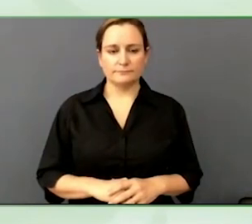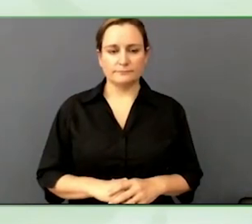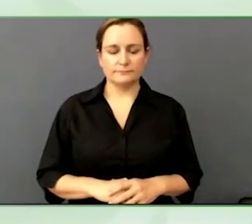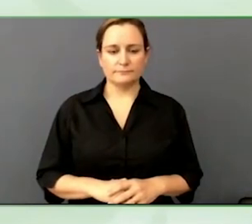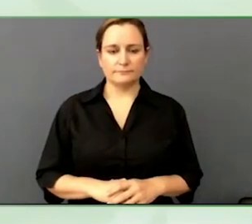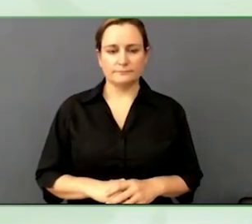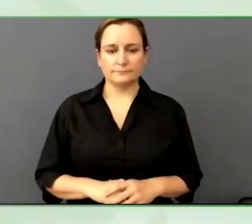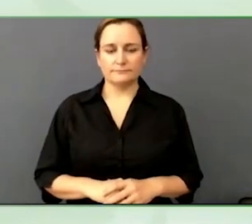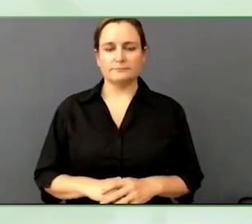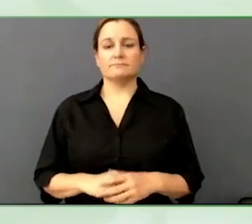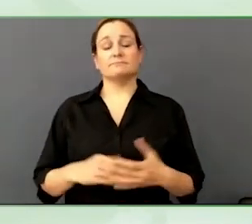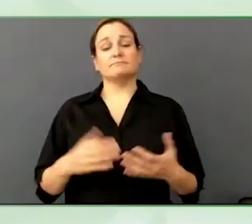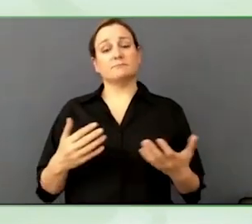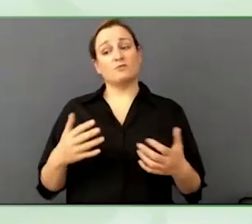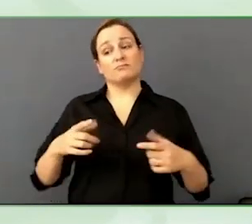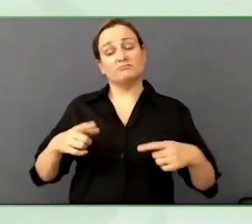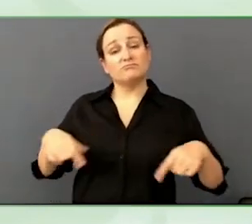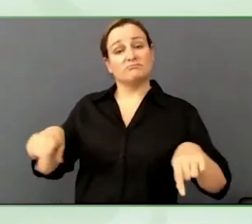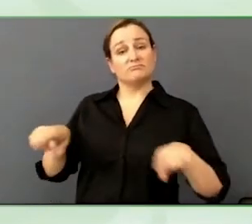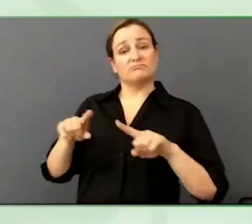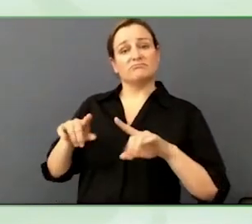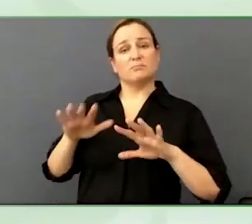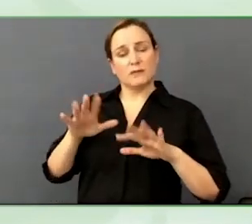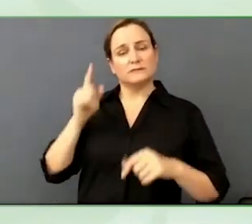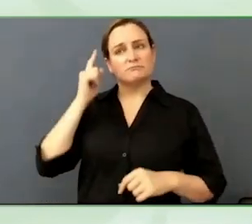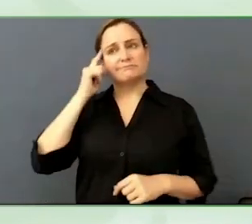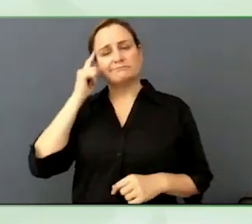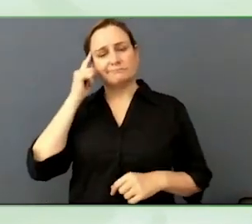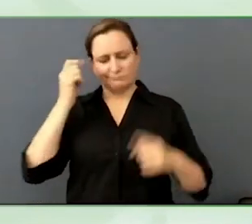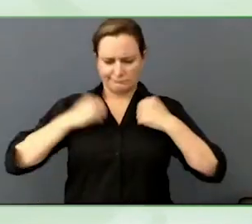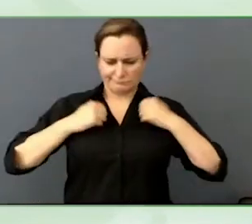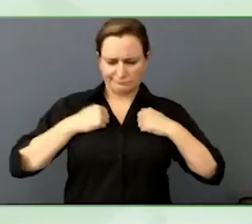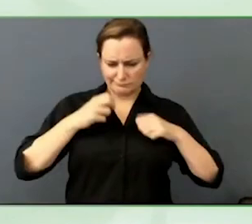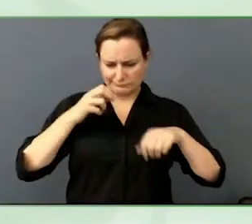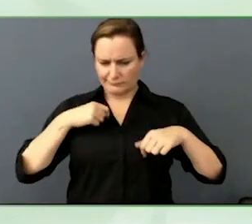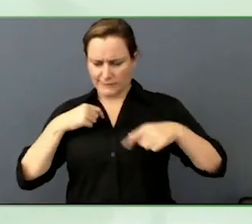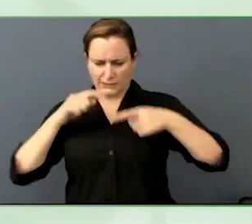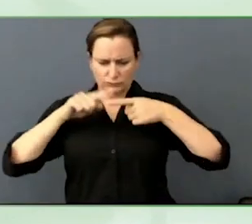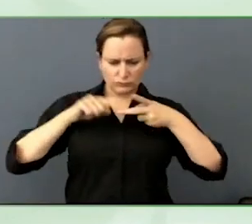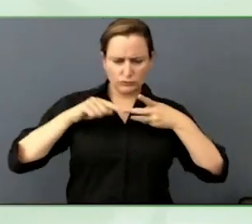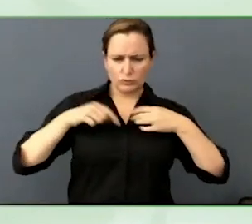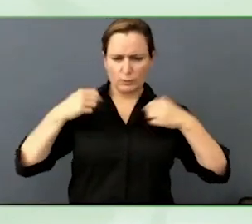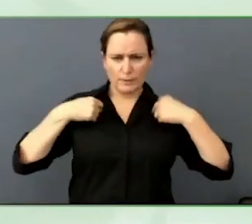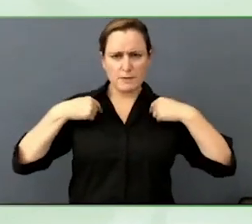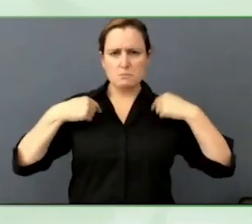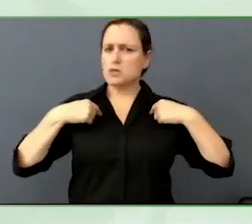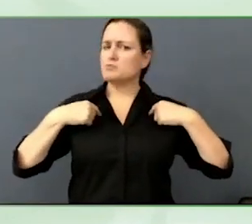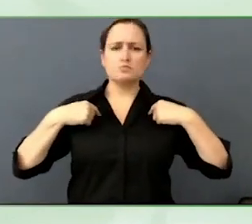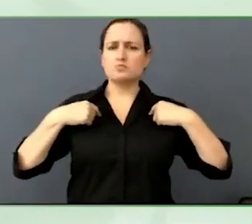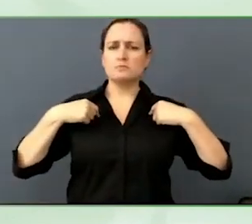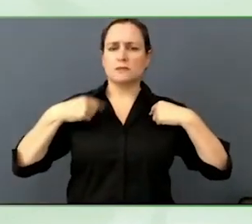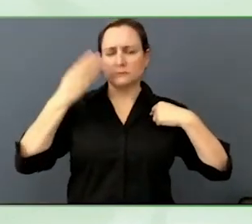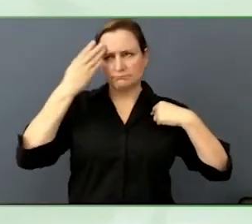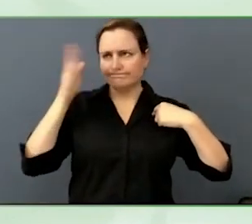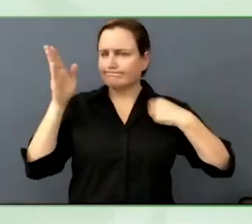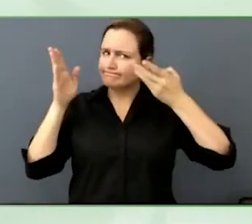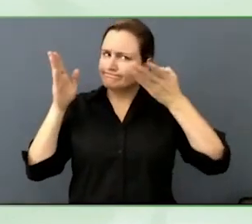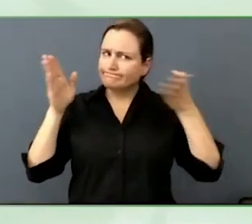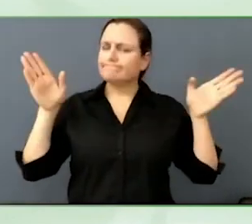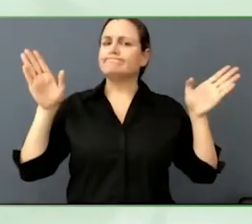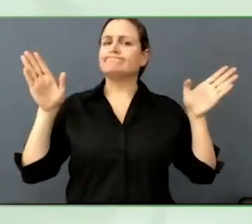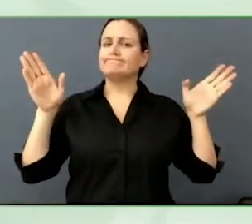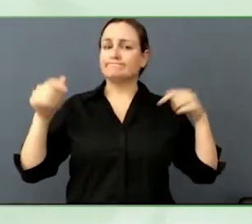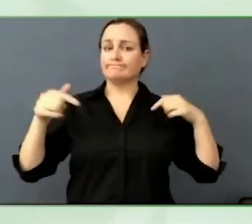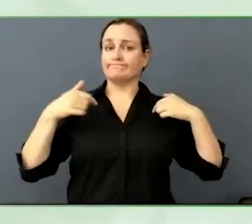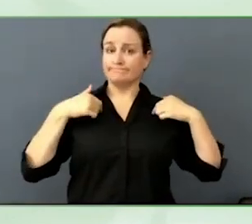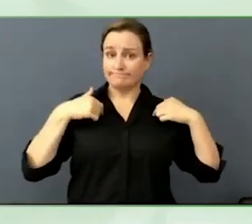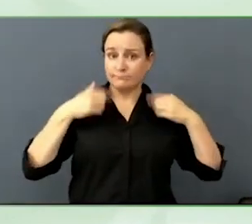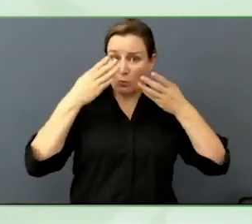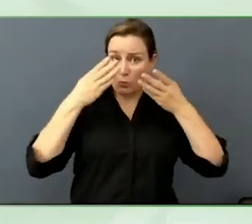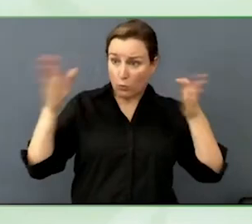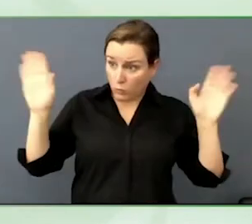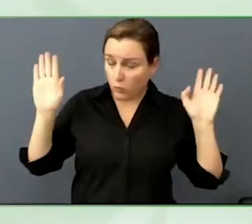It is so important to scale the technology and make it usable at